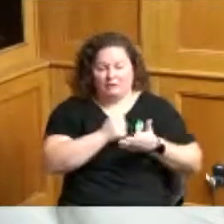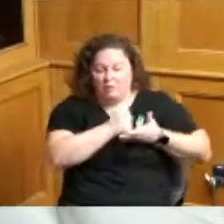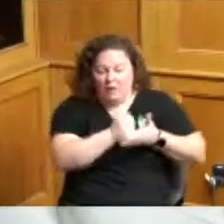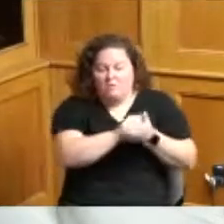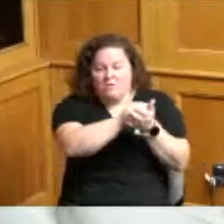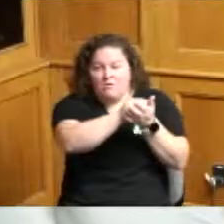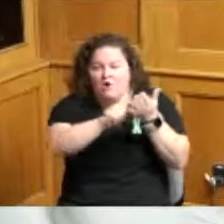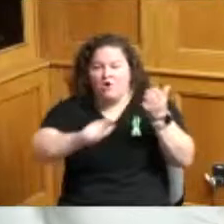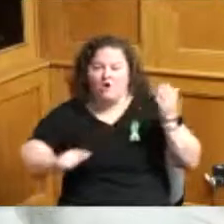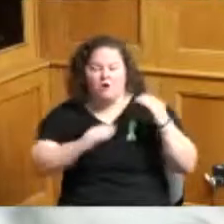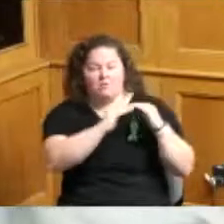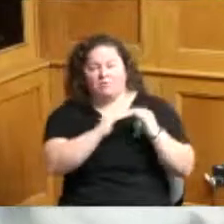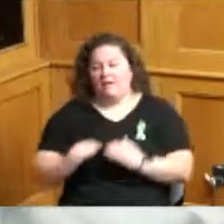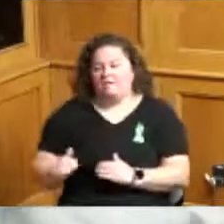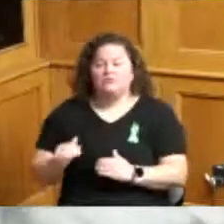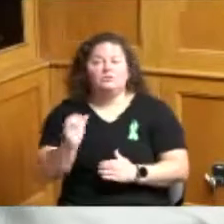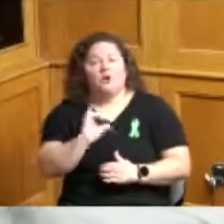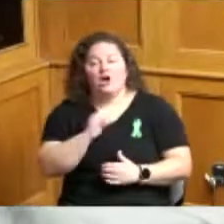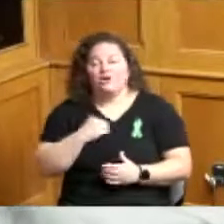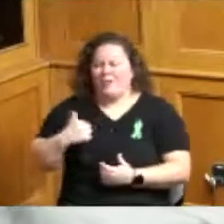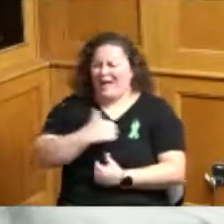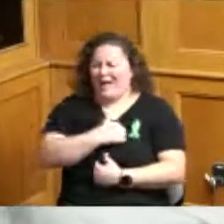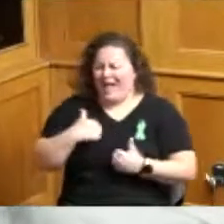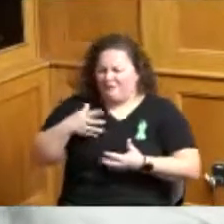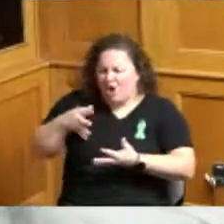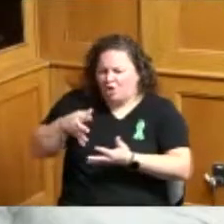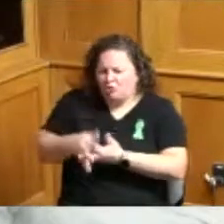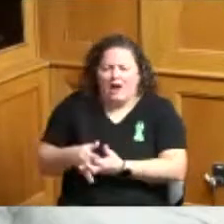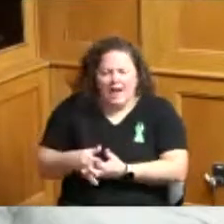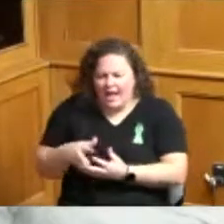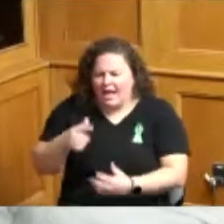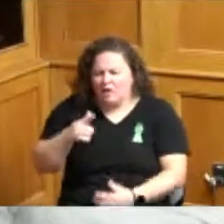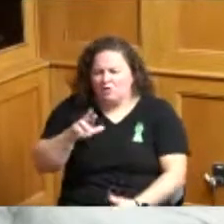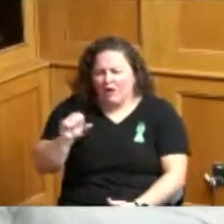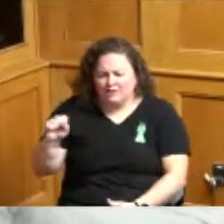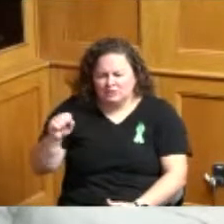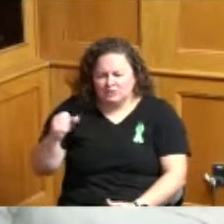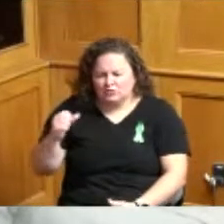I think it's called I think it's women some kind of women cultivating movement